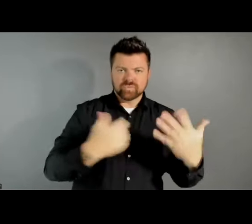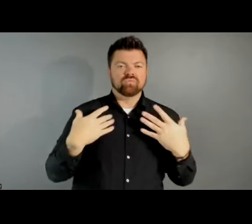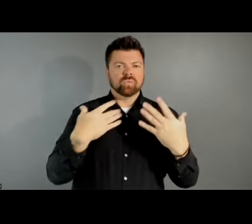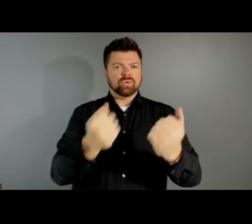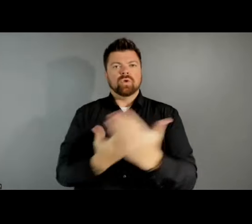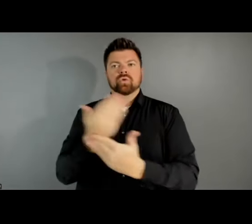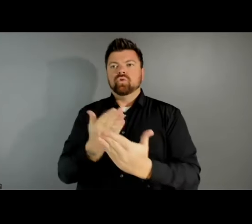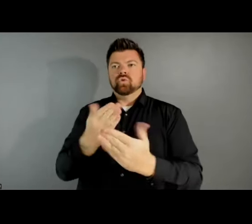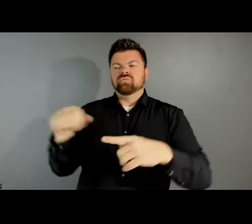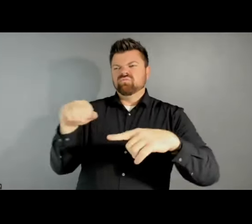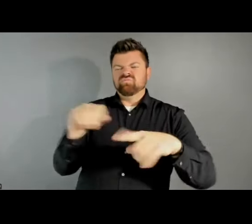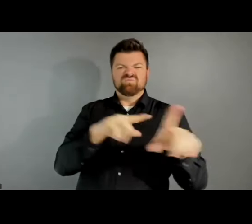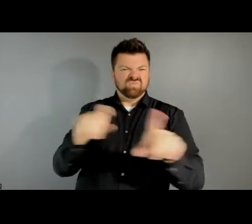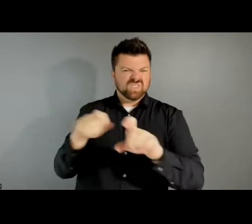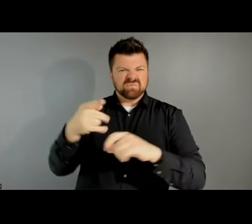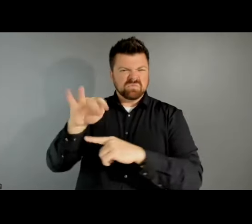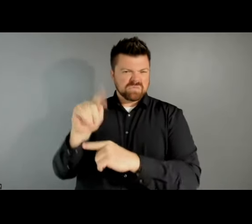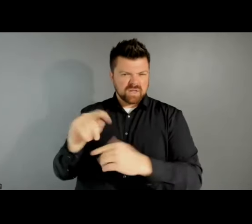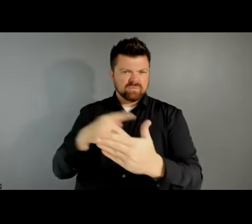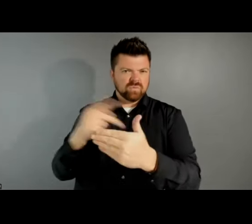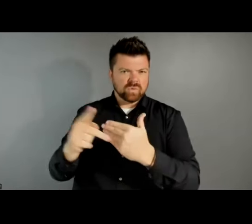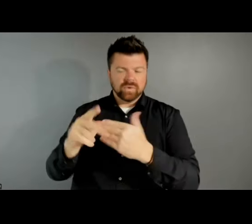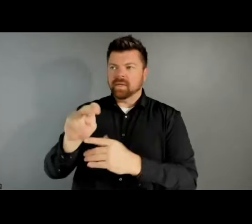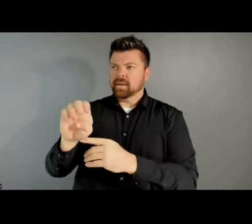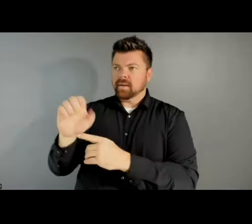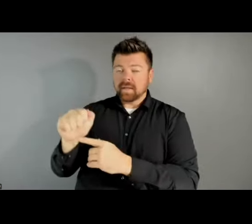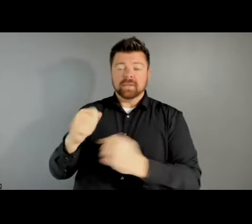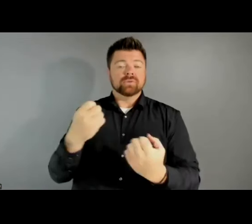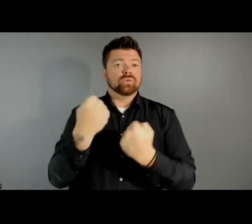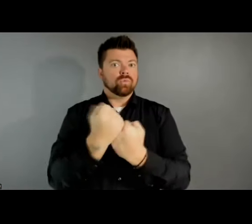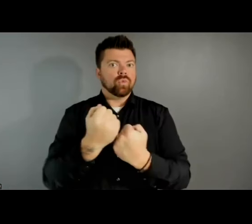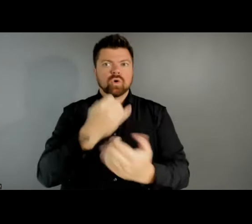Endowment for the Arts that will support the integration of arts and culture into strategies